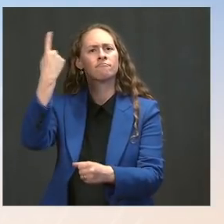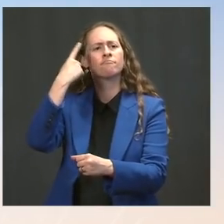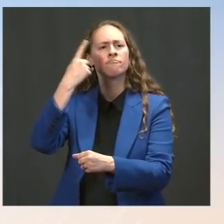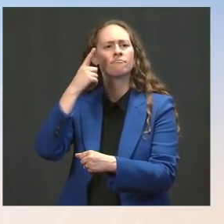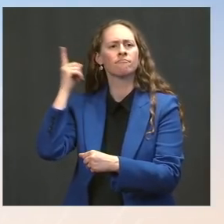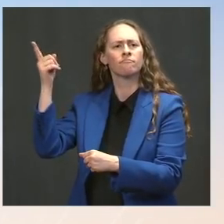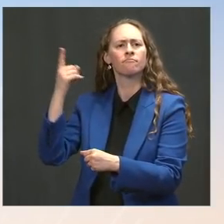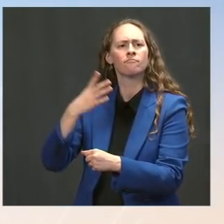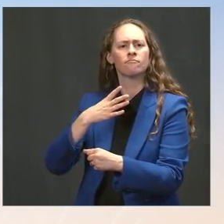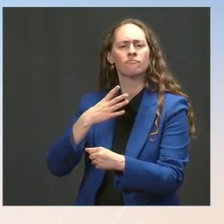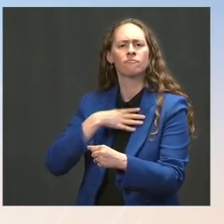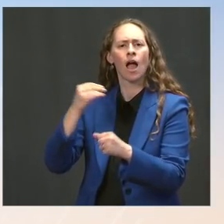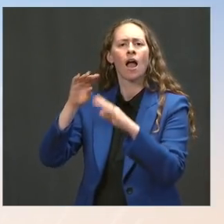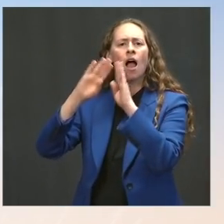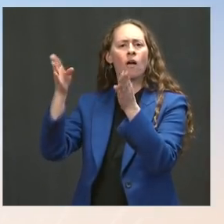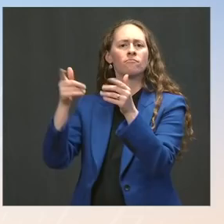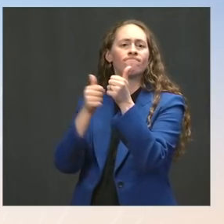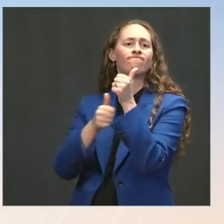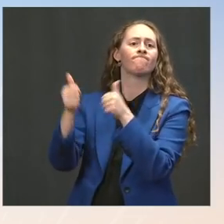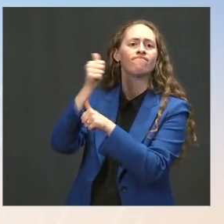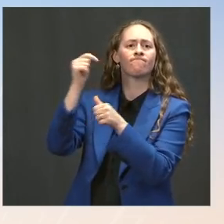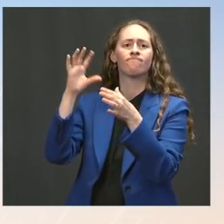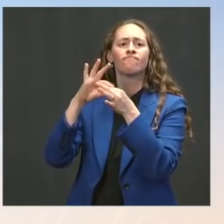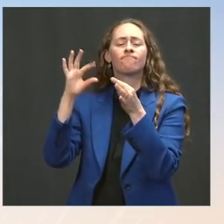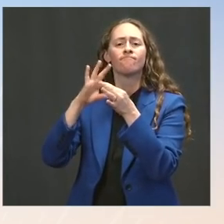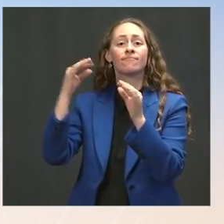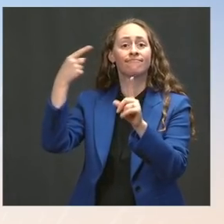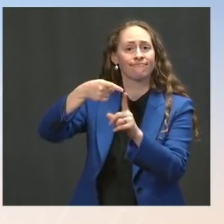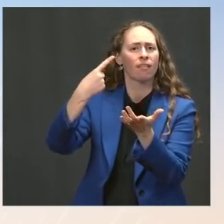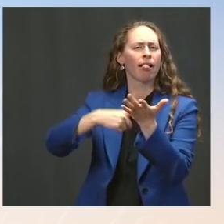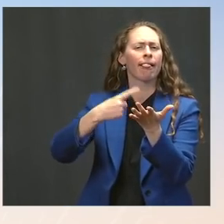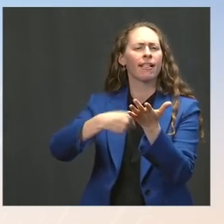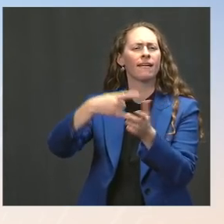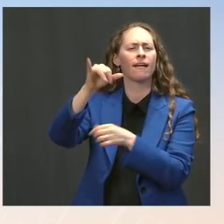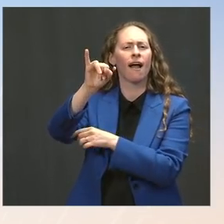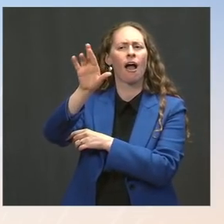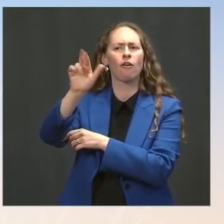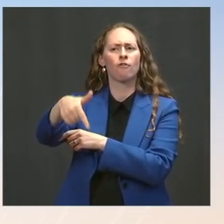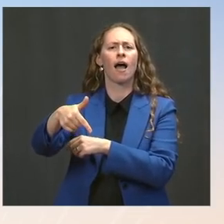is going to be the final one. So how does the White House envisage the relationship going forward?